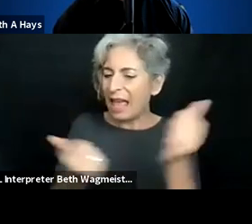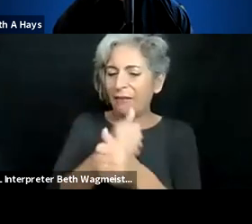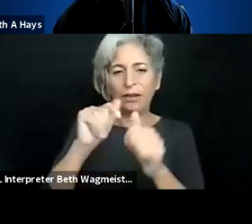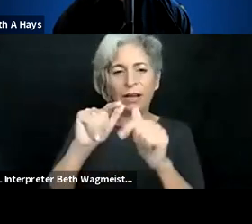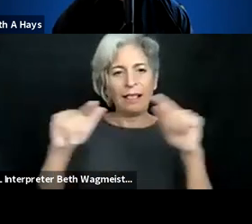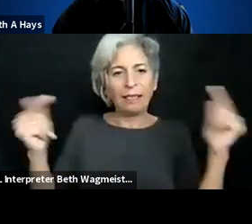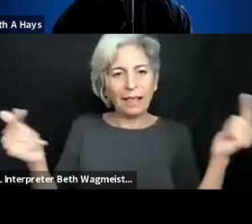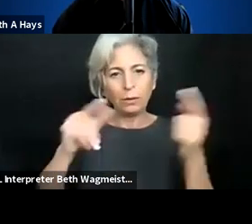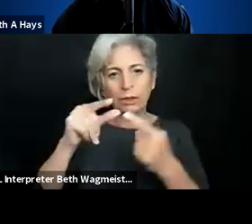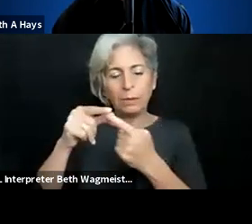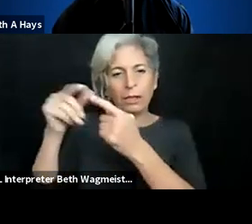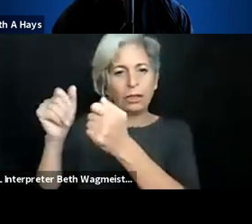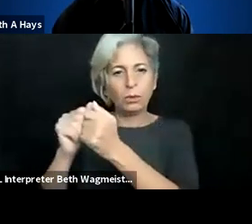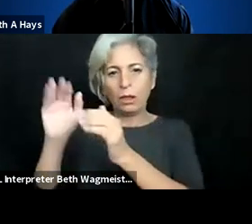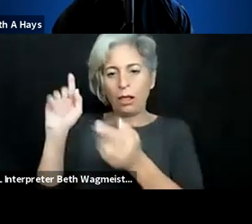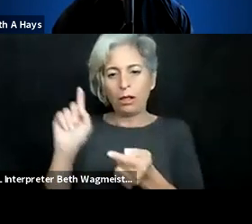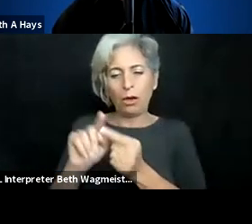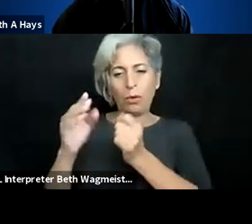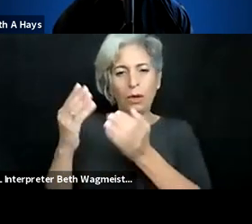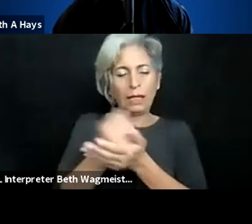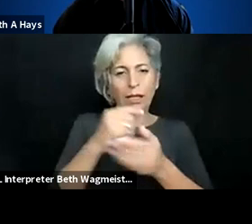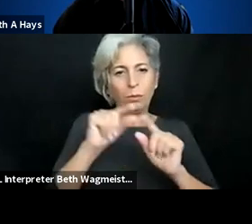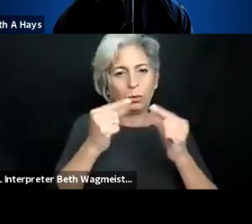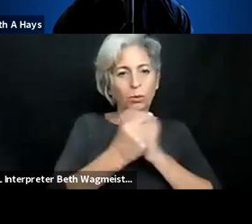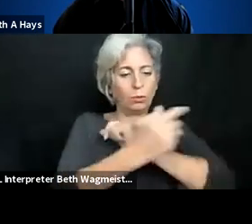the next 10 years we should have these OCR facility in almost